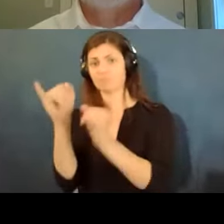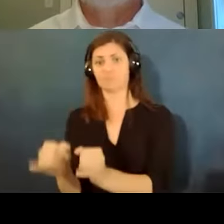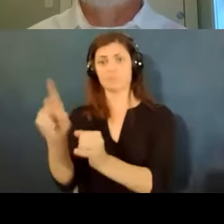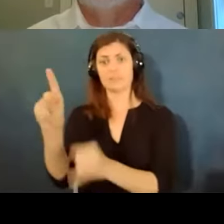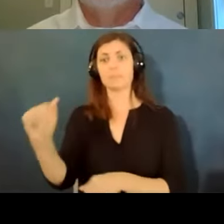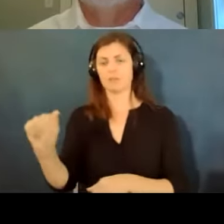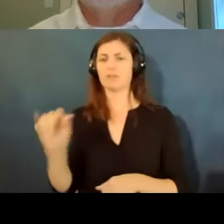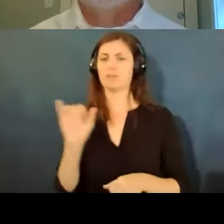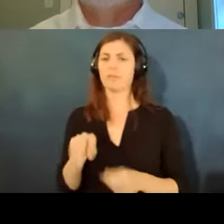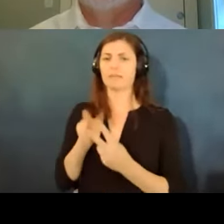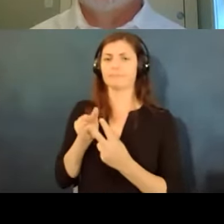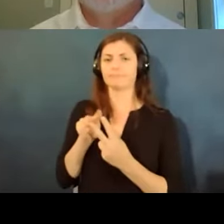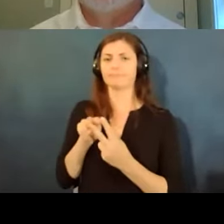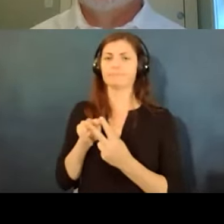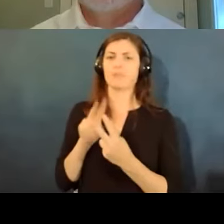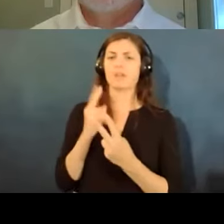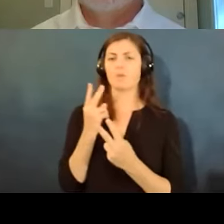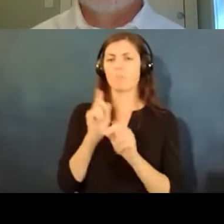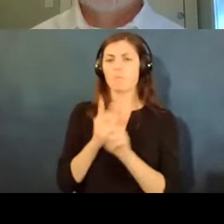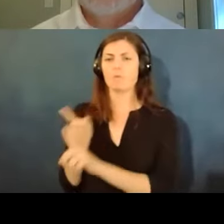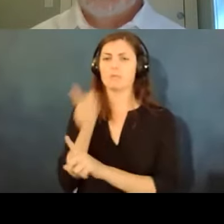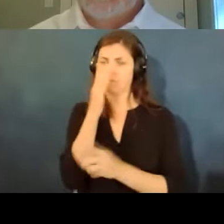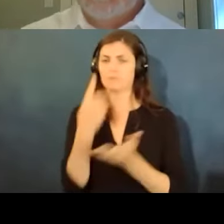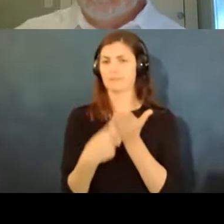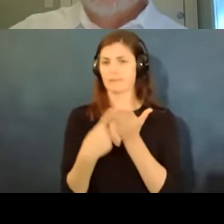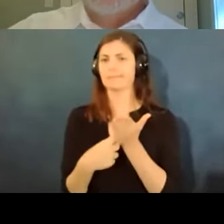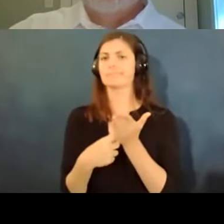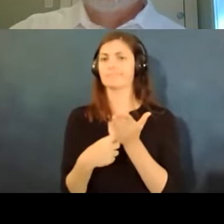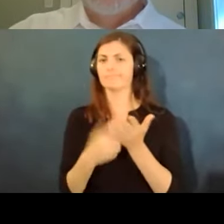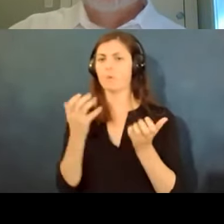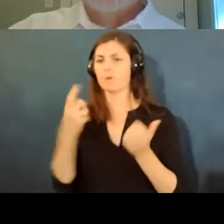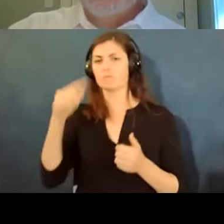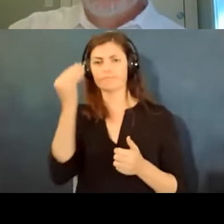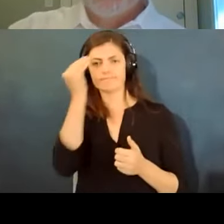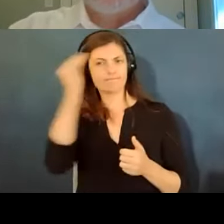are sort of uh general points that i'm going to ask that you keep in mind as we go forward